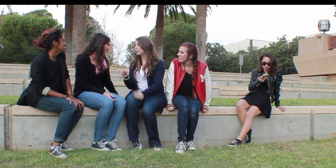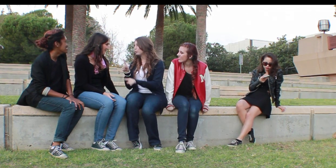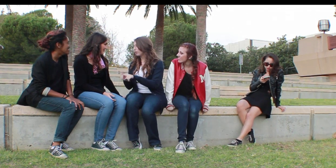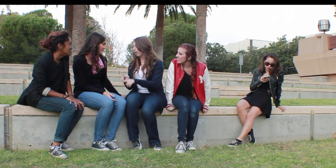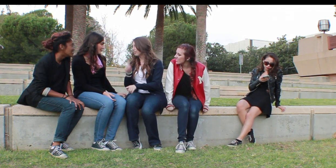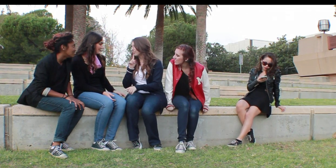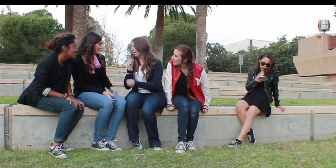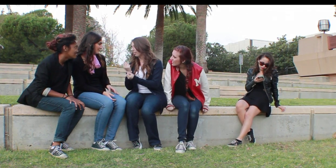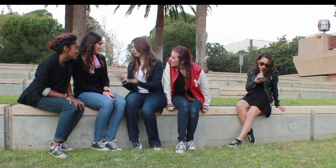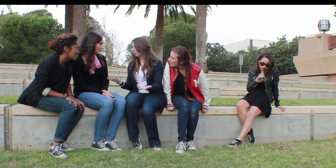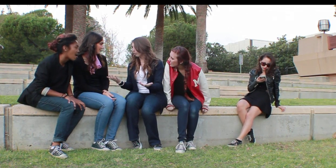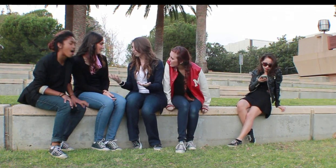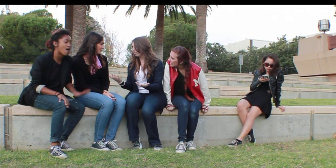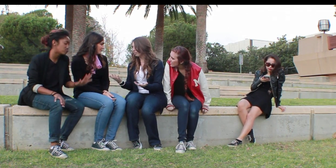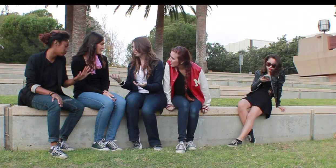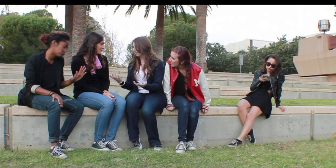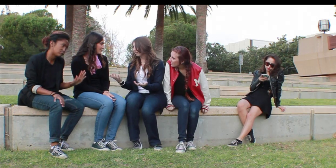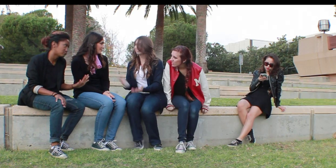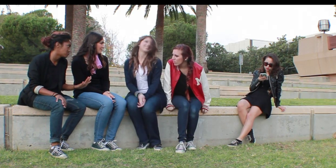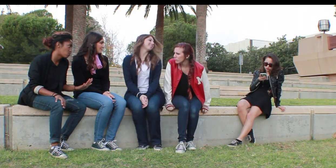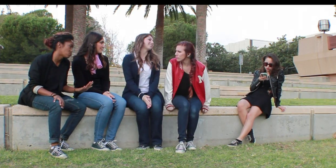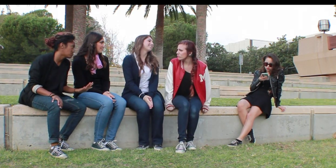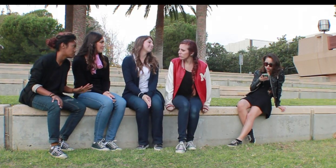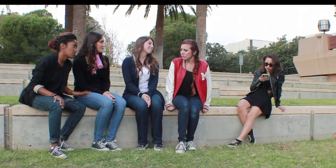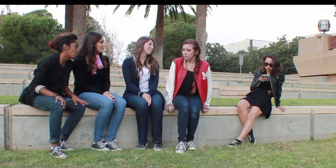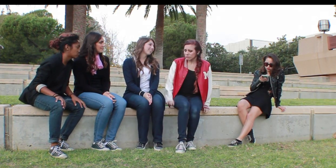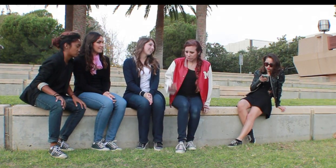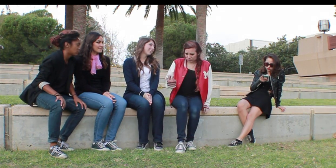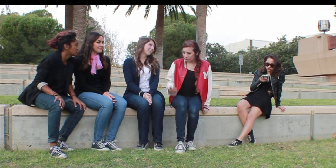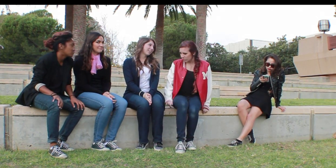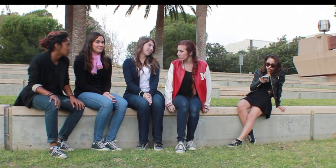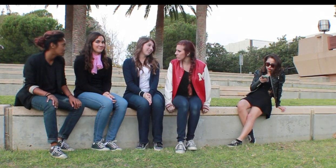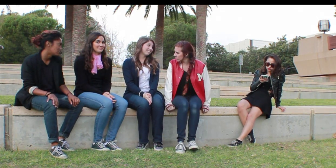Sandy: Promise not to tell anyone? Jan: We wont. Frenchie: Go head